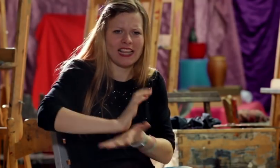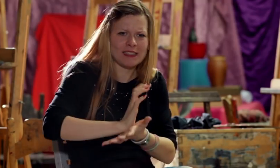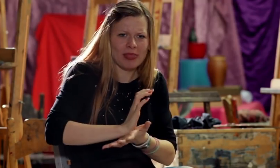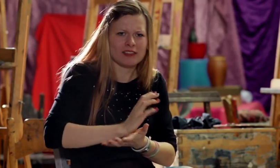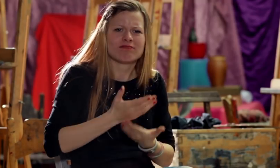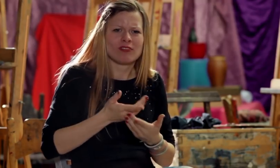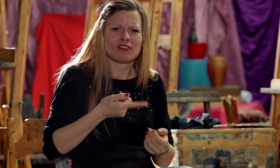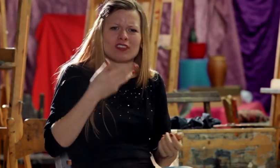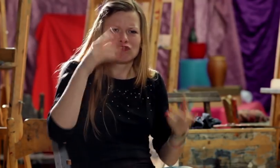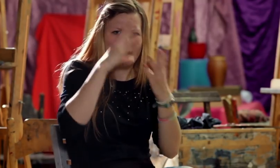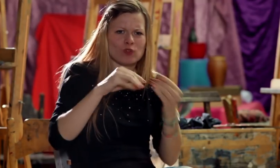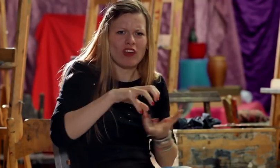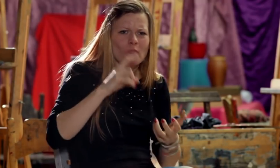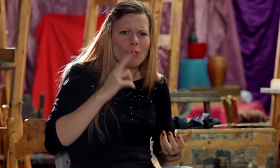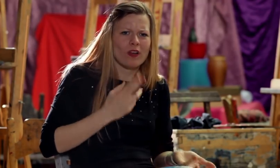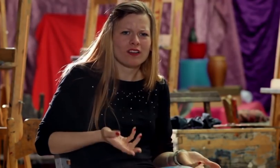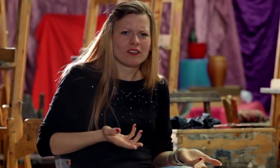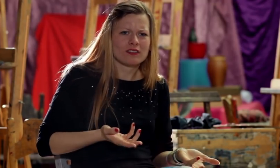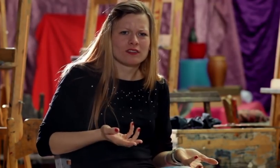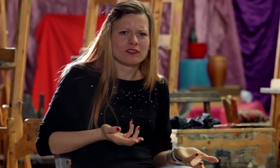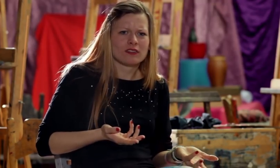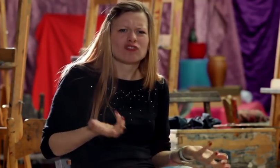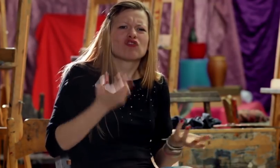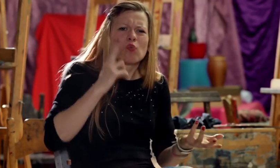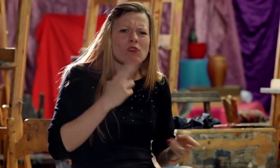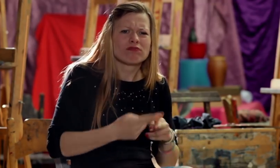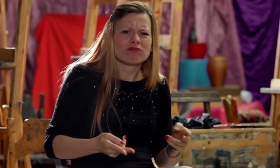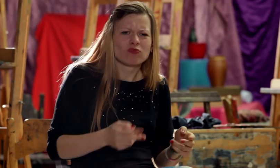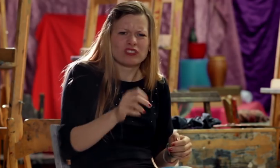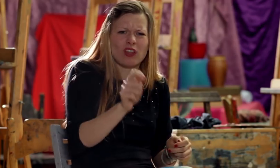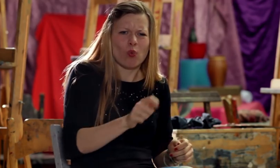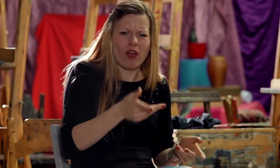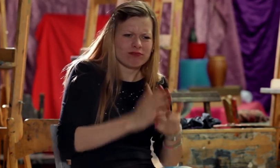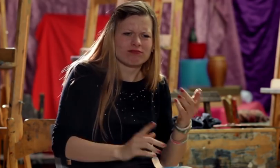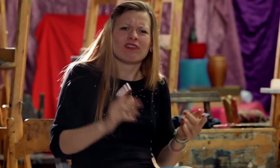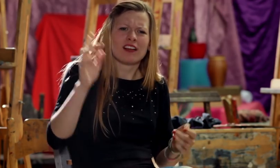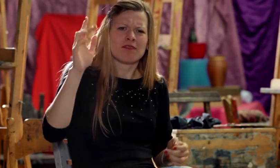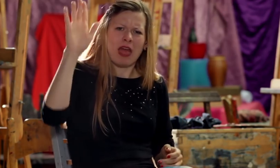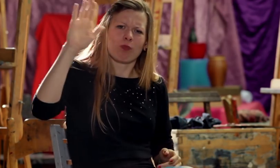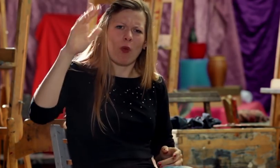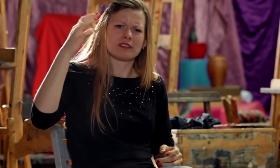For me it is a kind of discrimination, lack of respect for the Deaf World. Where are all the Deaf people that were born like this?